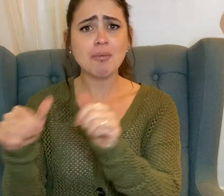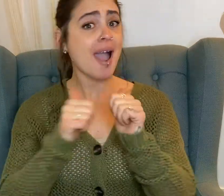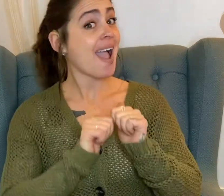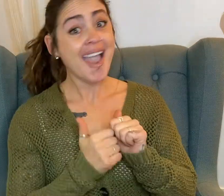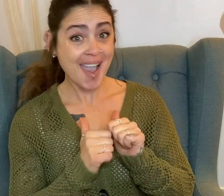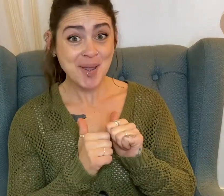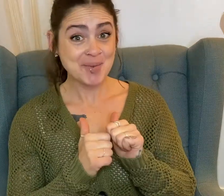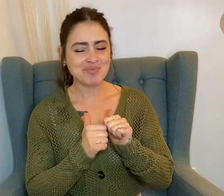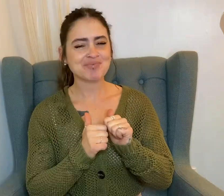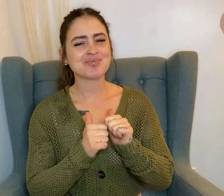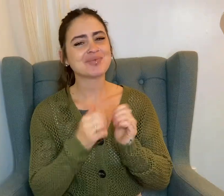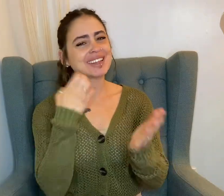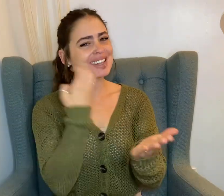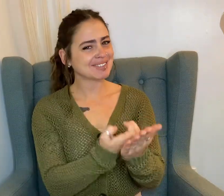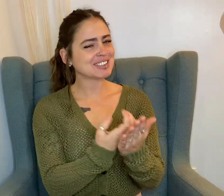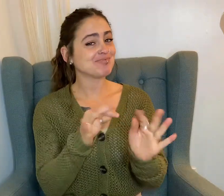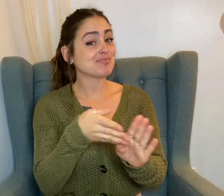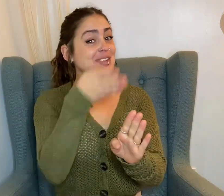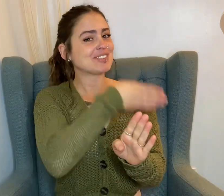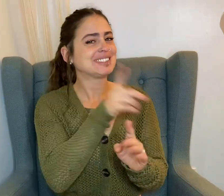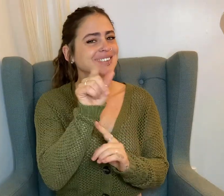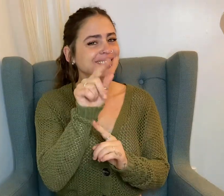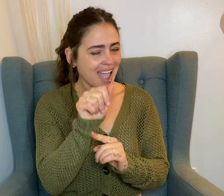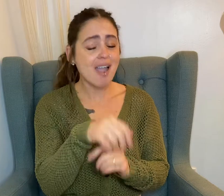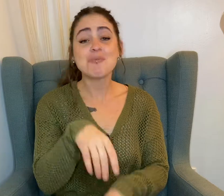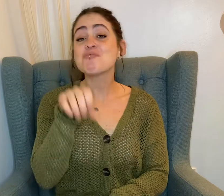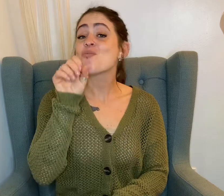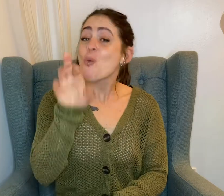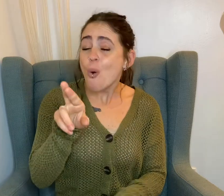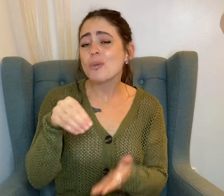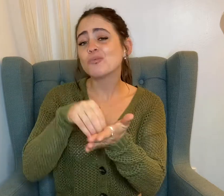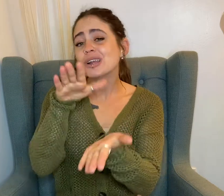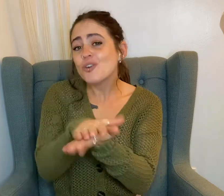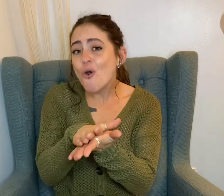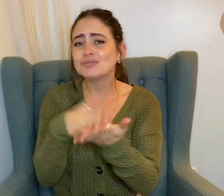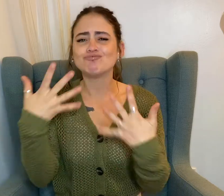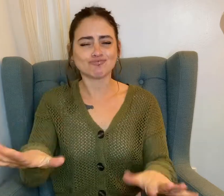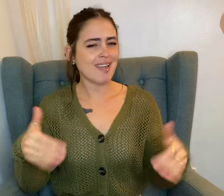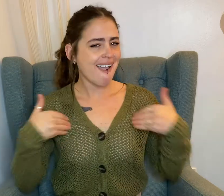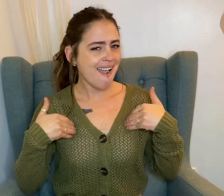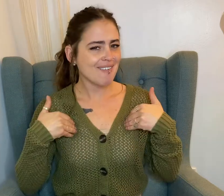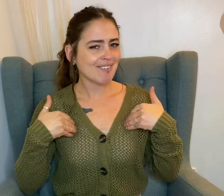whether there be already evidence by data or previously documented records.